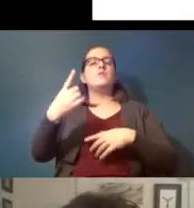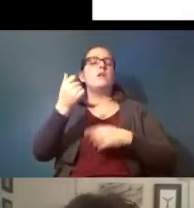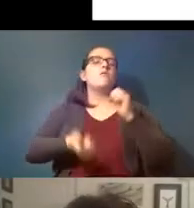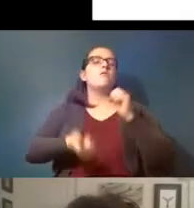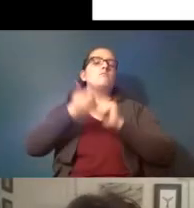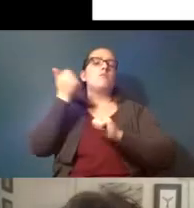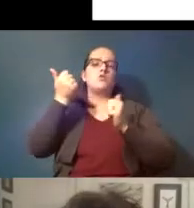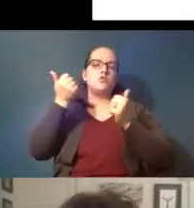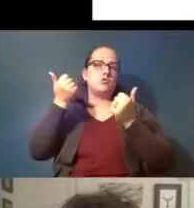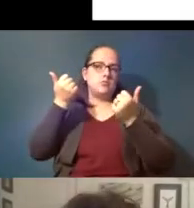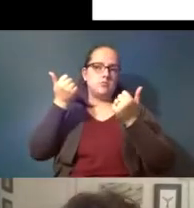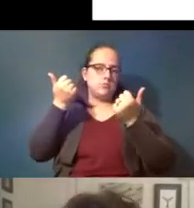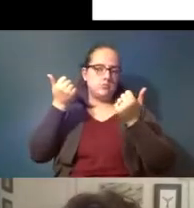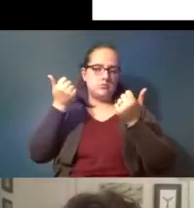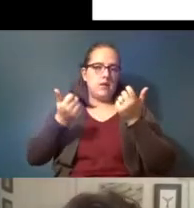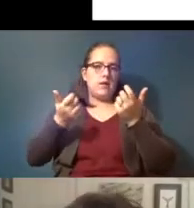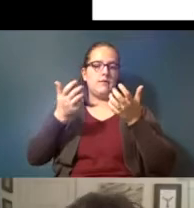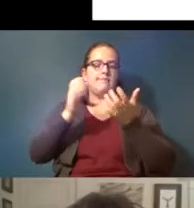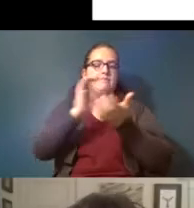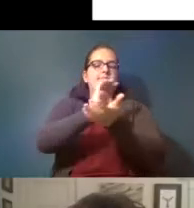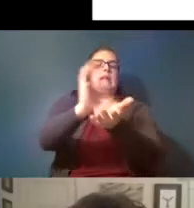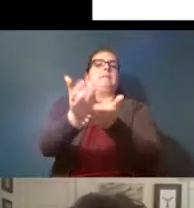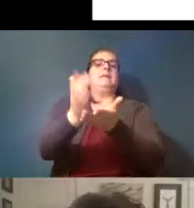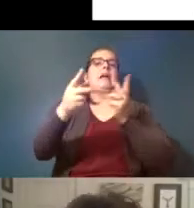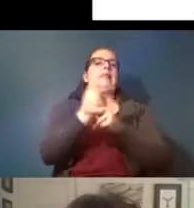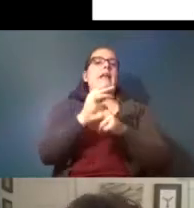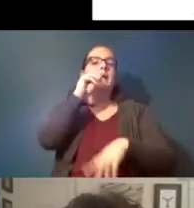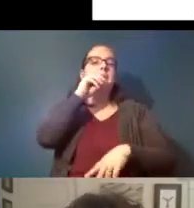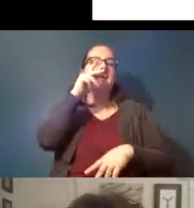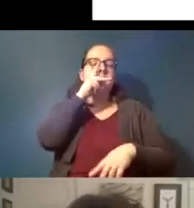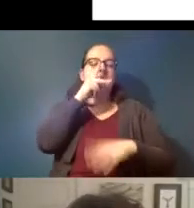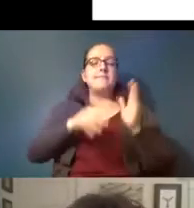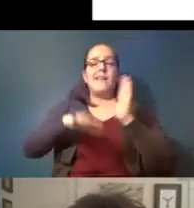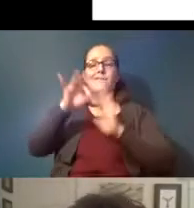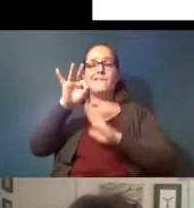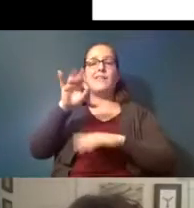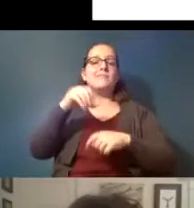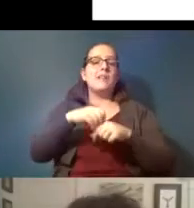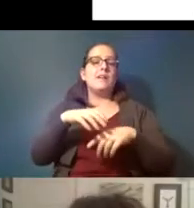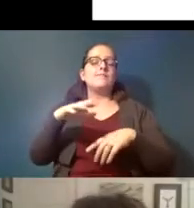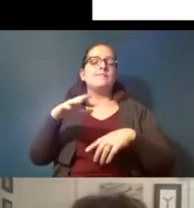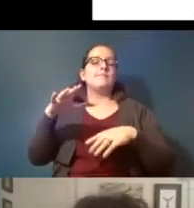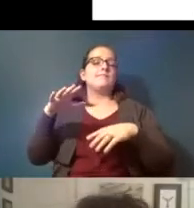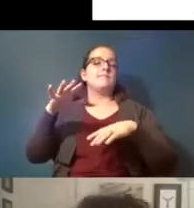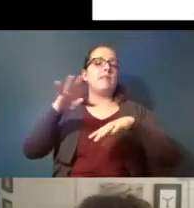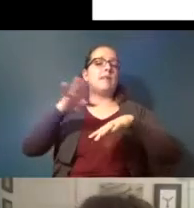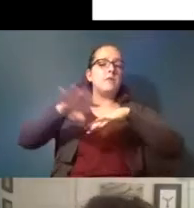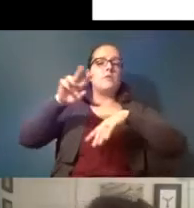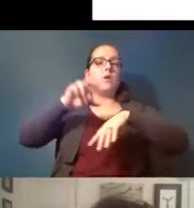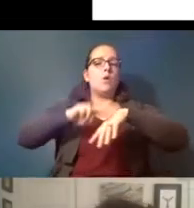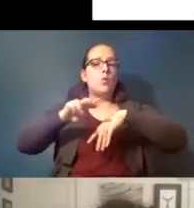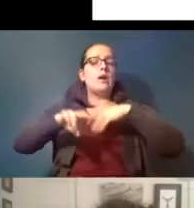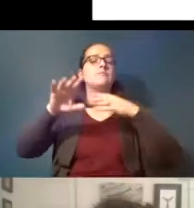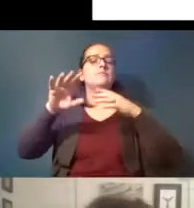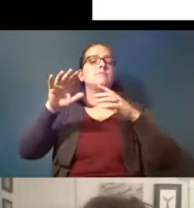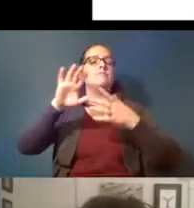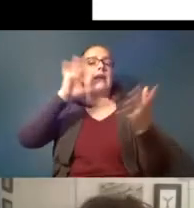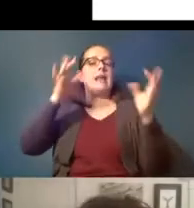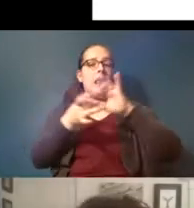types of microplastic found in in marine and freshwater ecosystems those tend to exert more